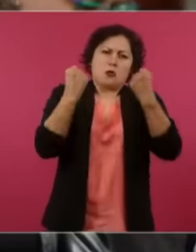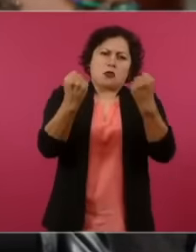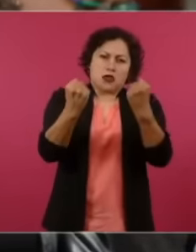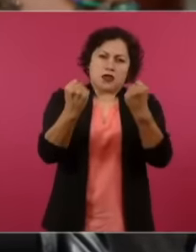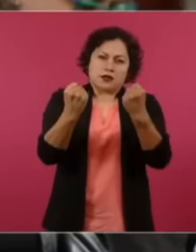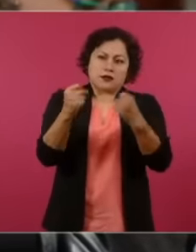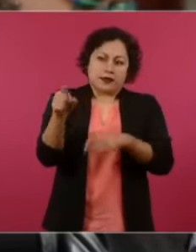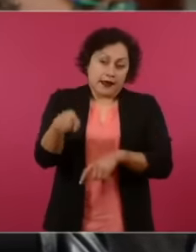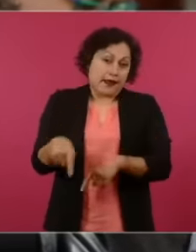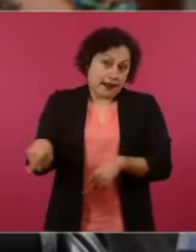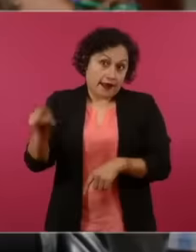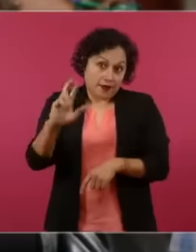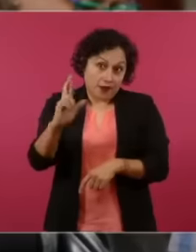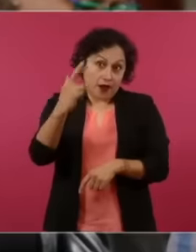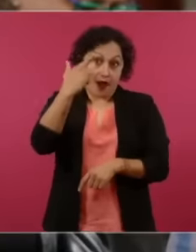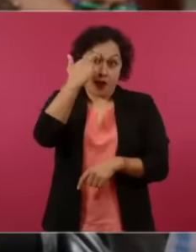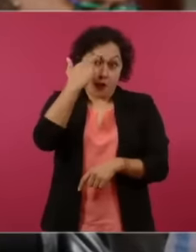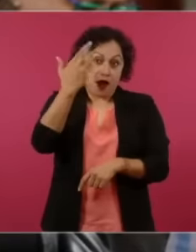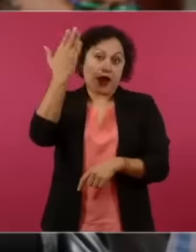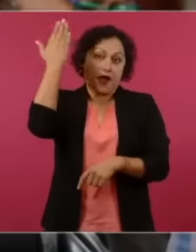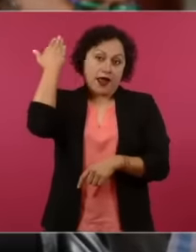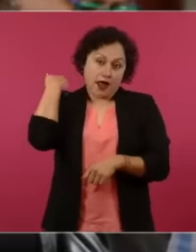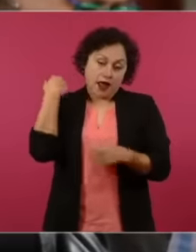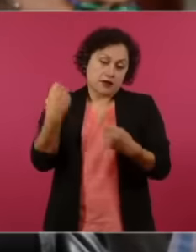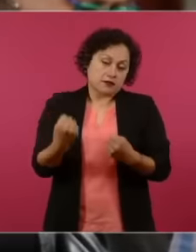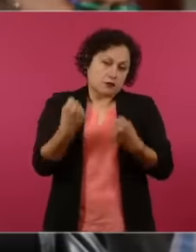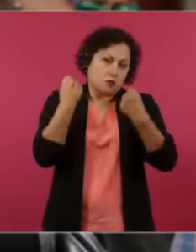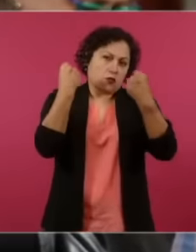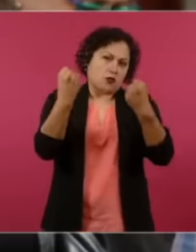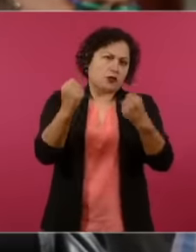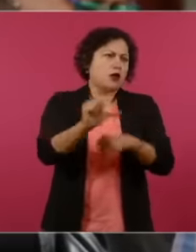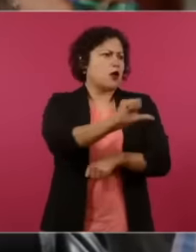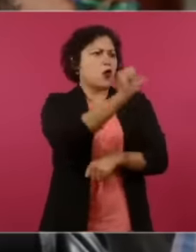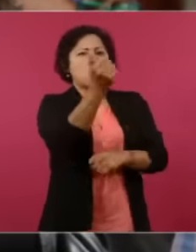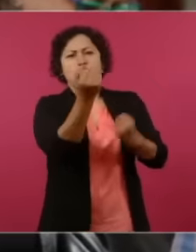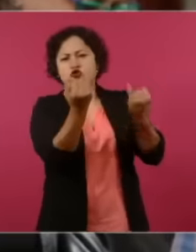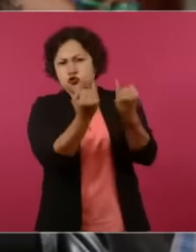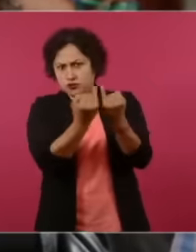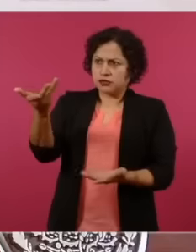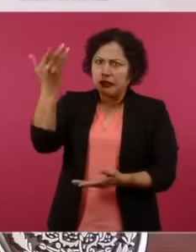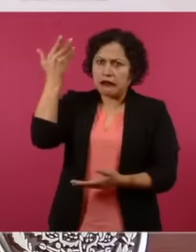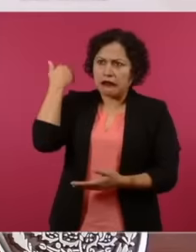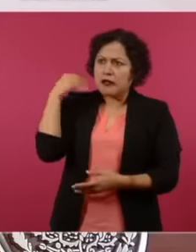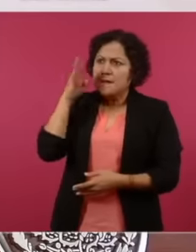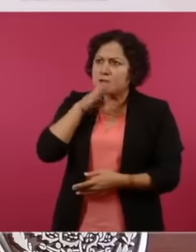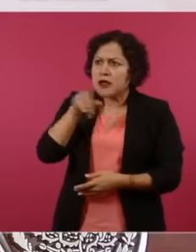very powerful union like all the unions like the majority of the unions that have a lot of